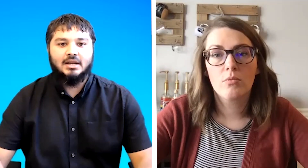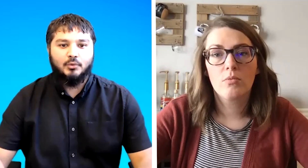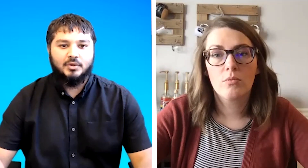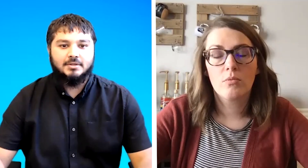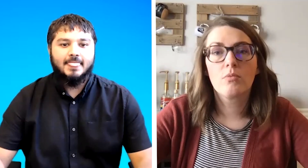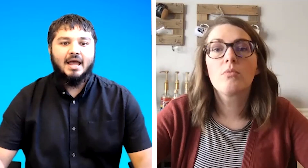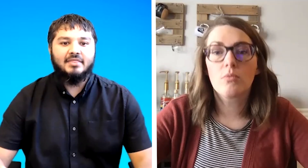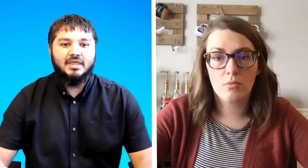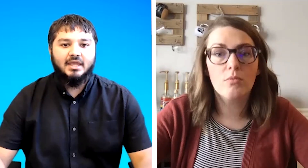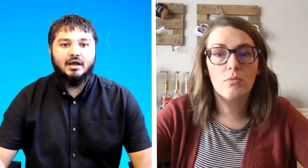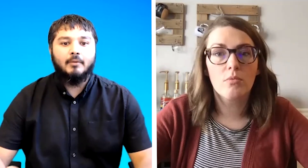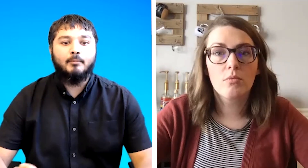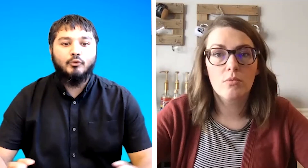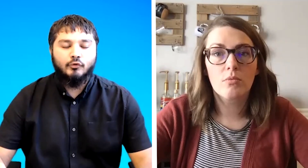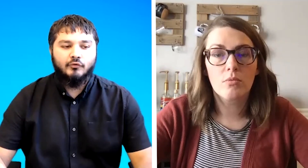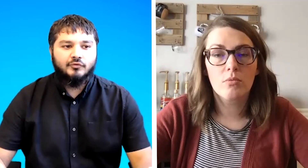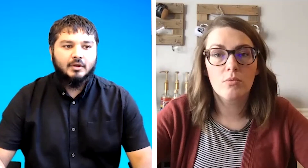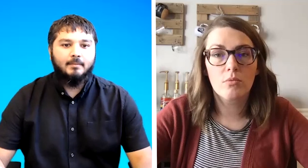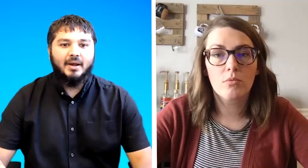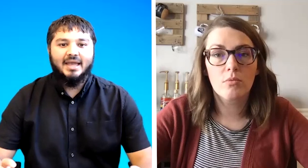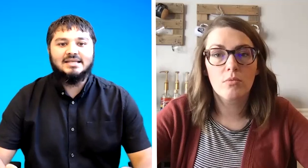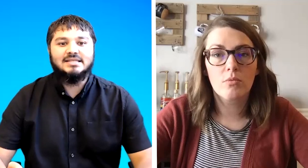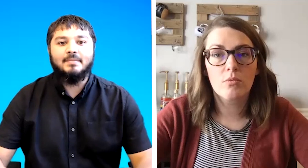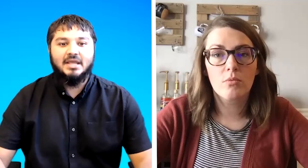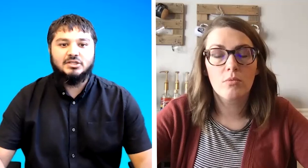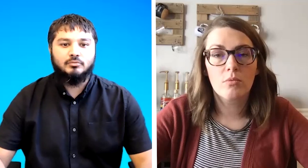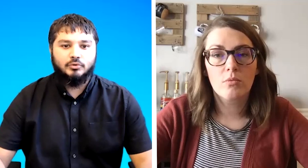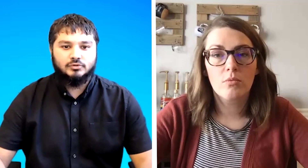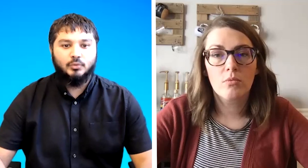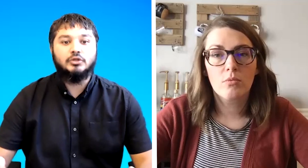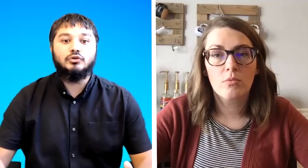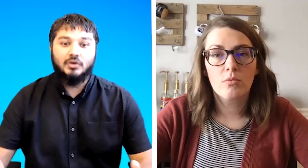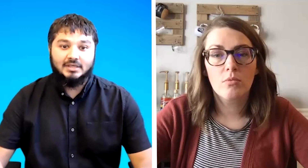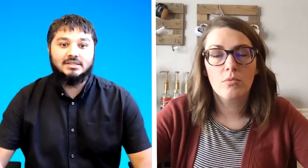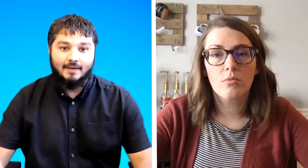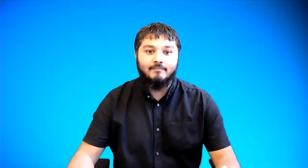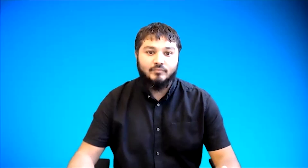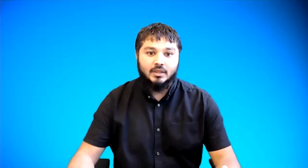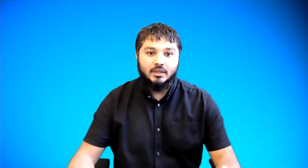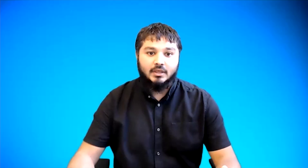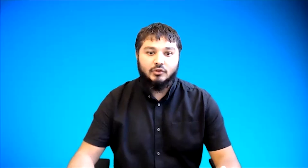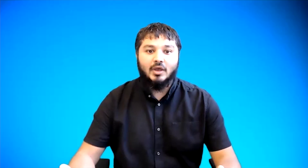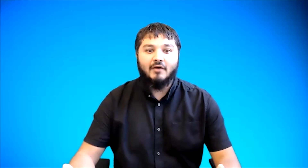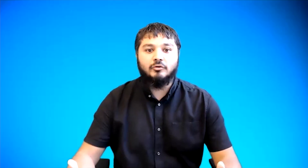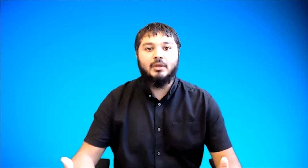language and they are approved by examination board so when you do your exam you have to be